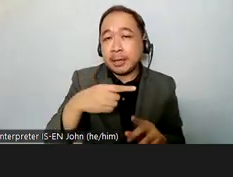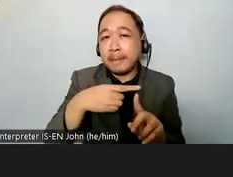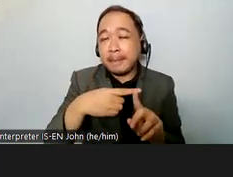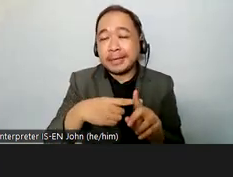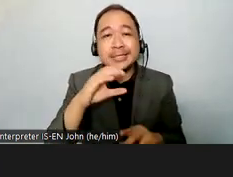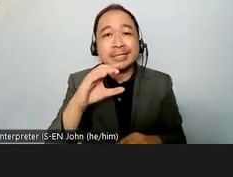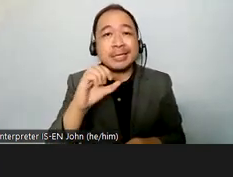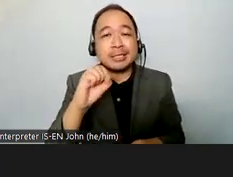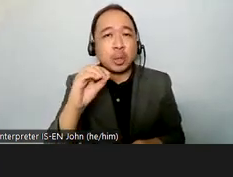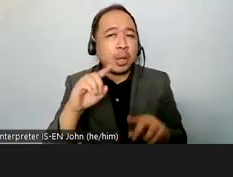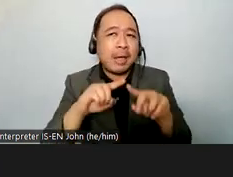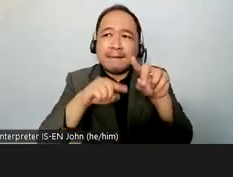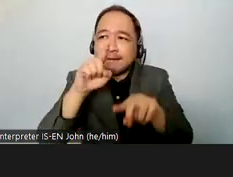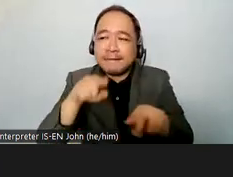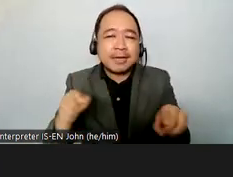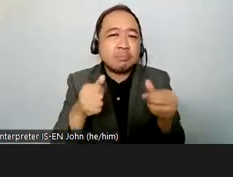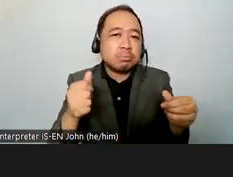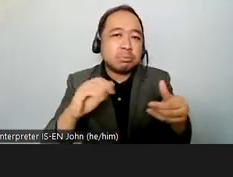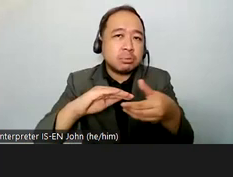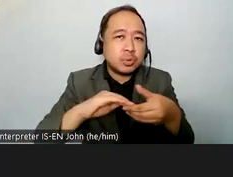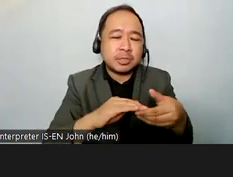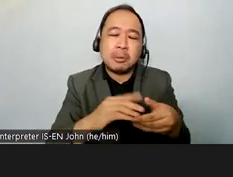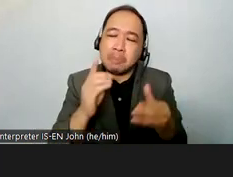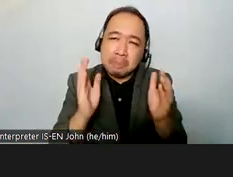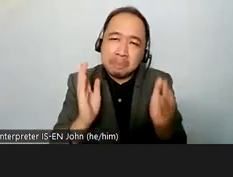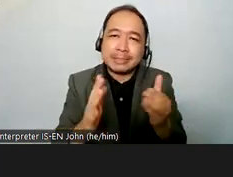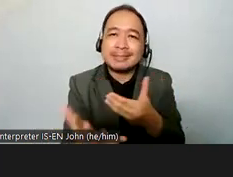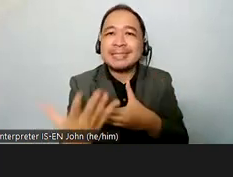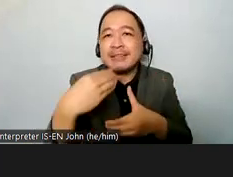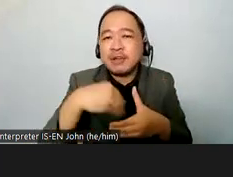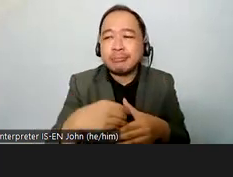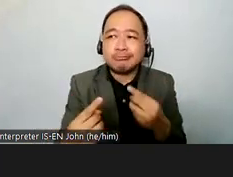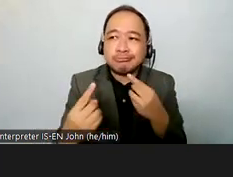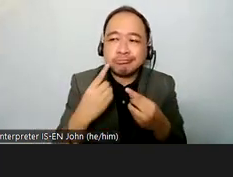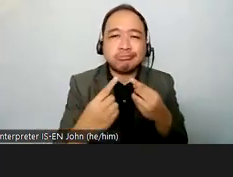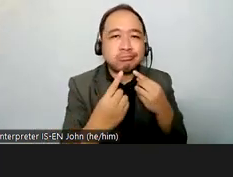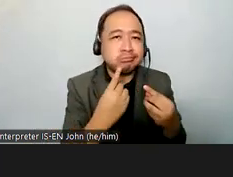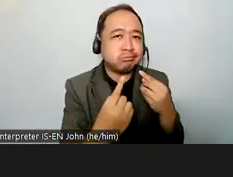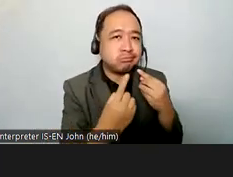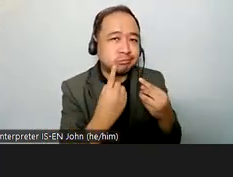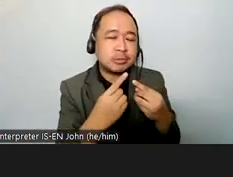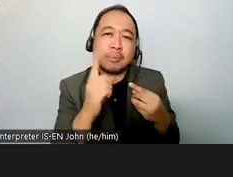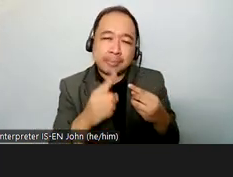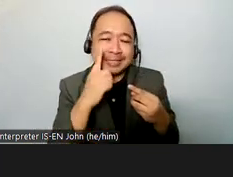to engage fully with this consultative process and to feed back the committee by june 30th